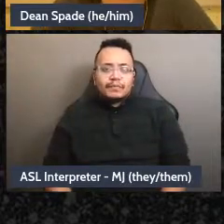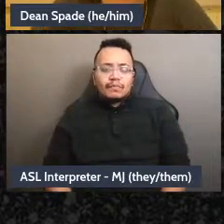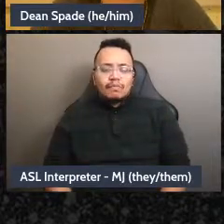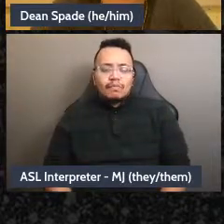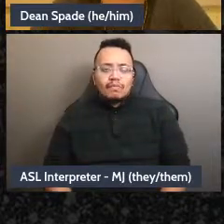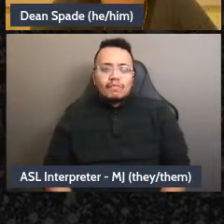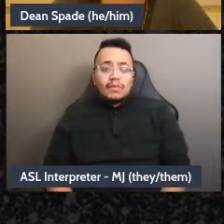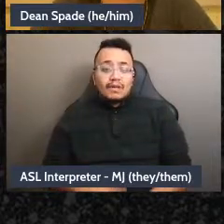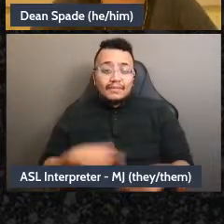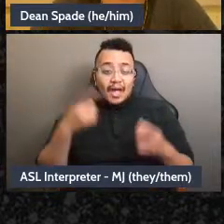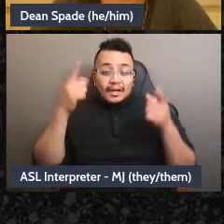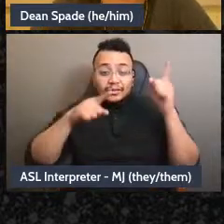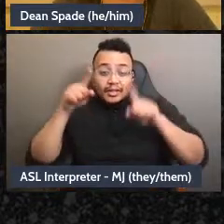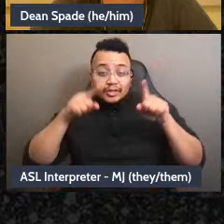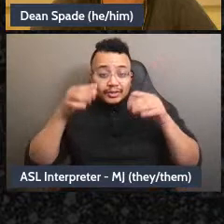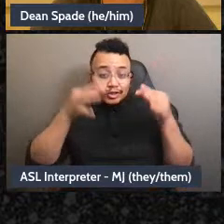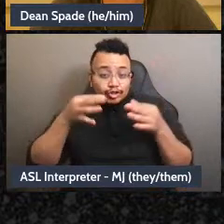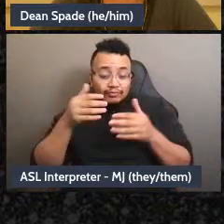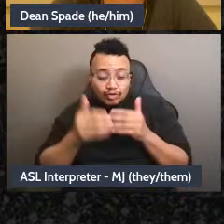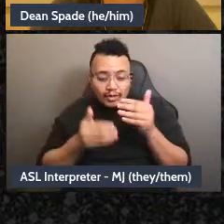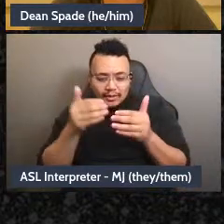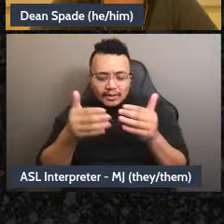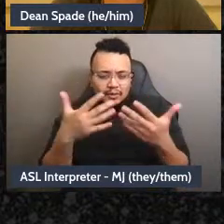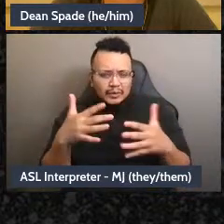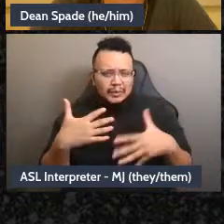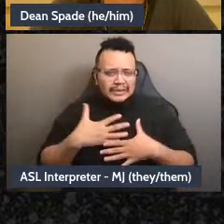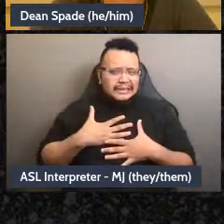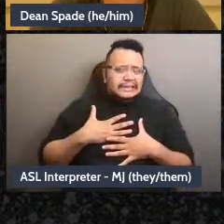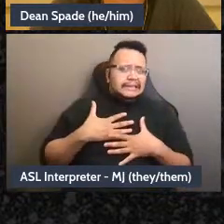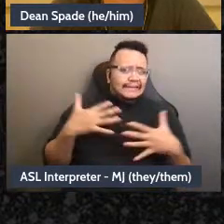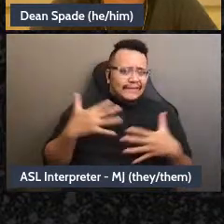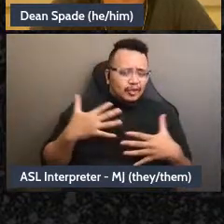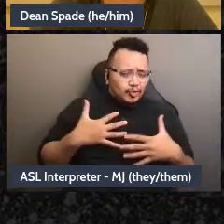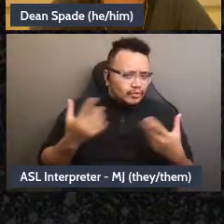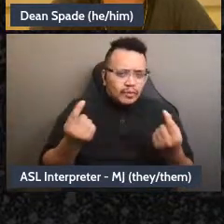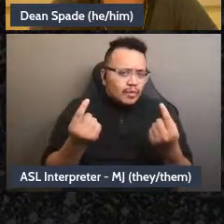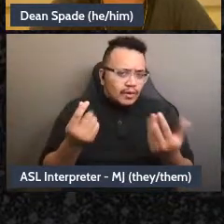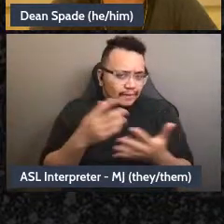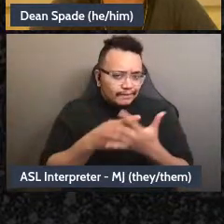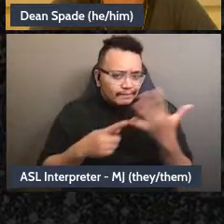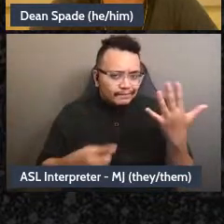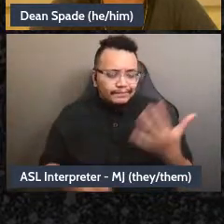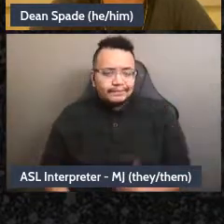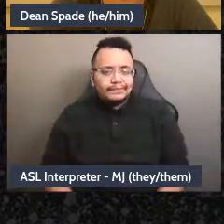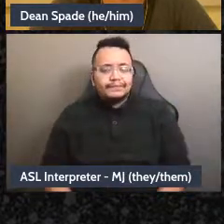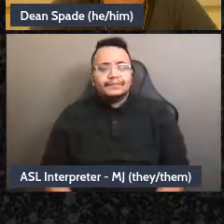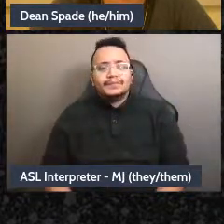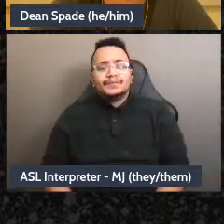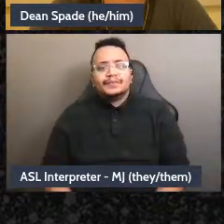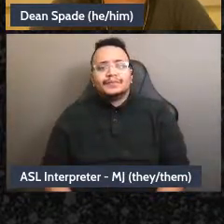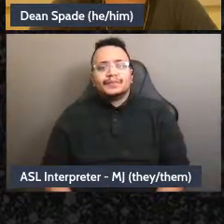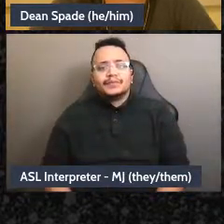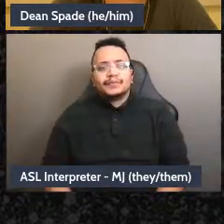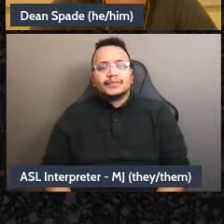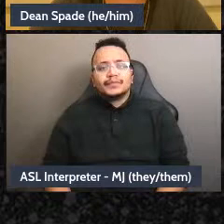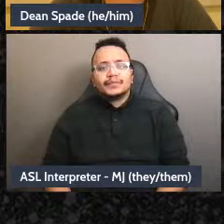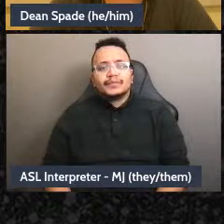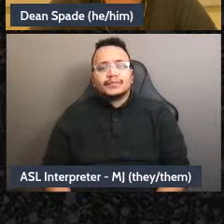consensus decision making. I know a lot of people when I talk about it in different workshops